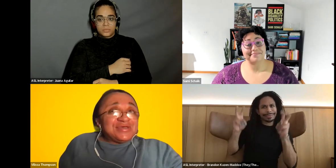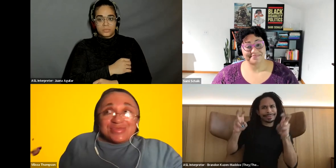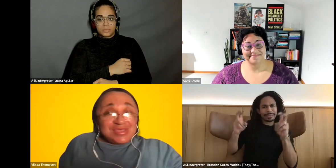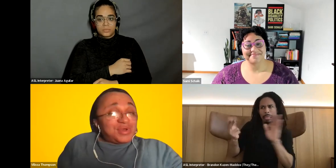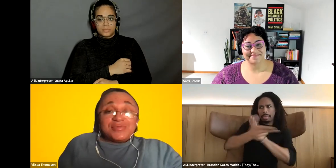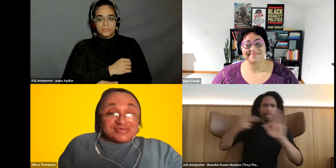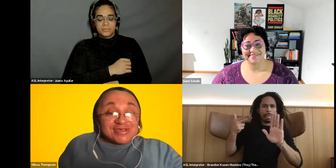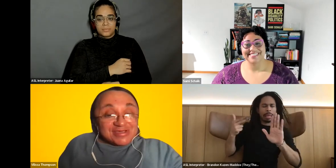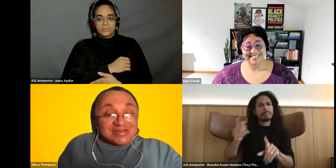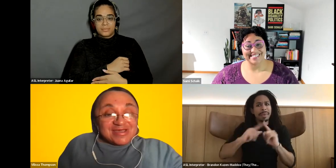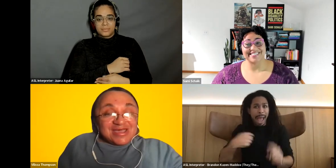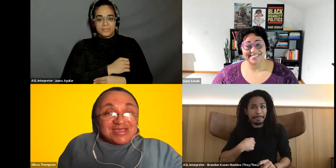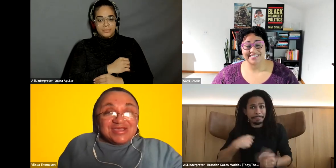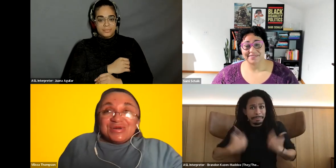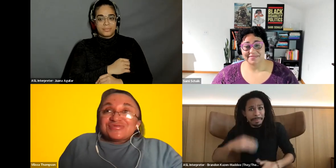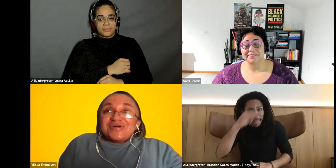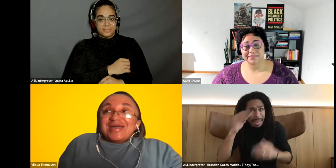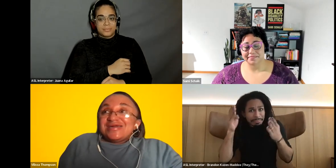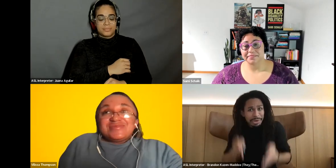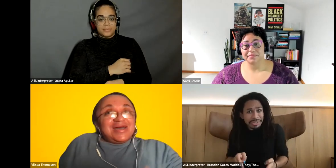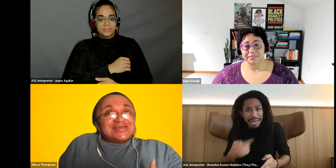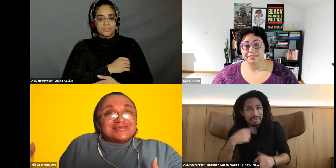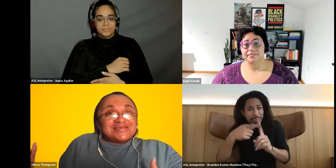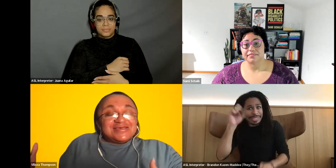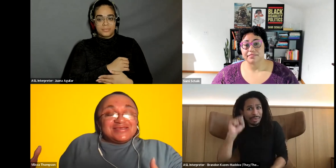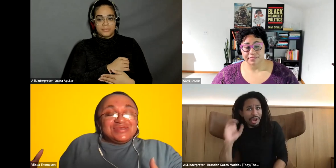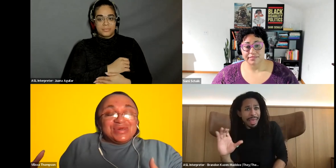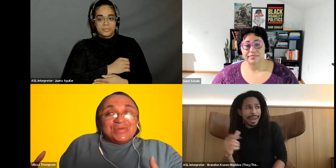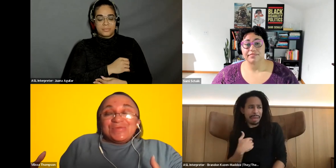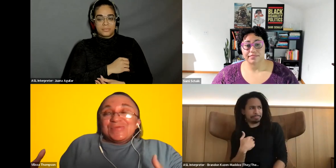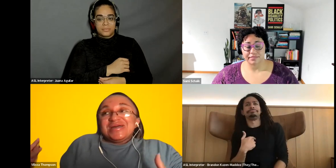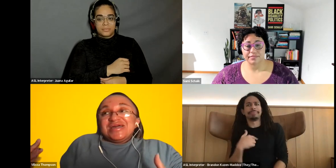Vilissa Thompson: That's what people see, you know, so I cannot, you know.